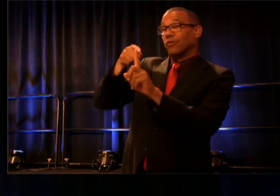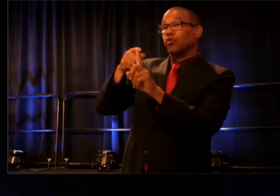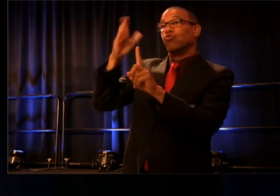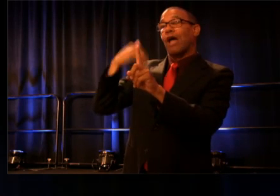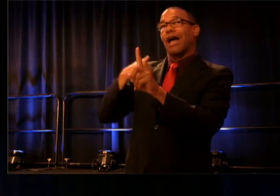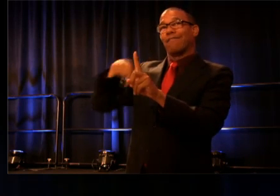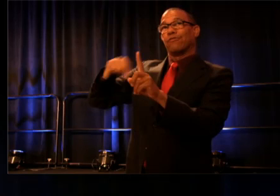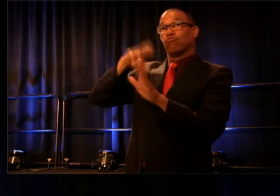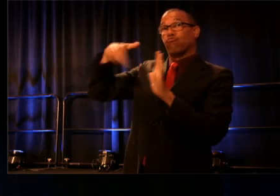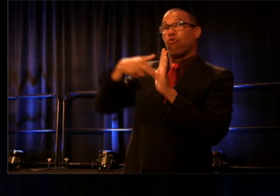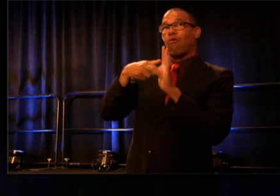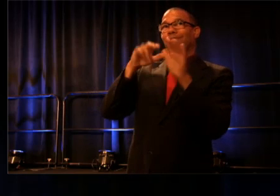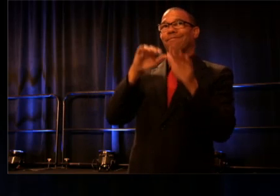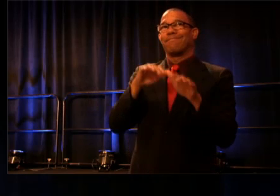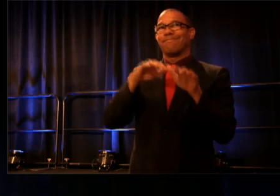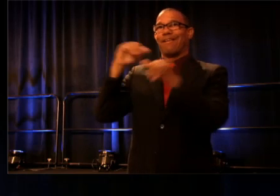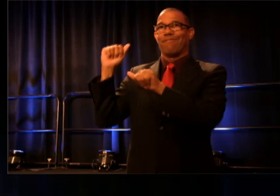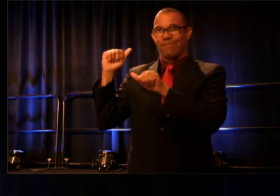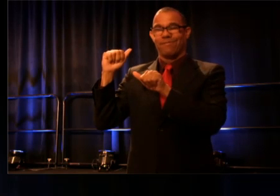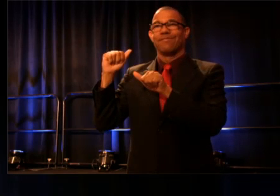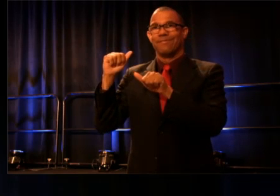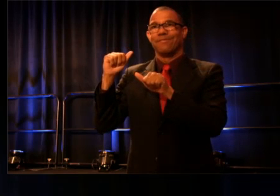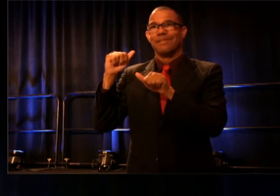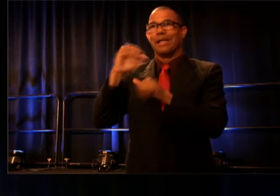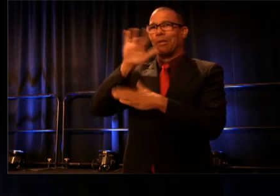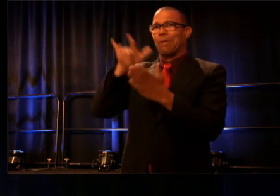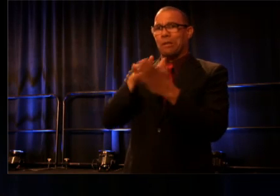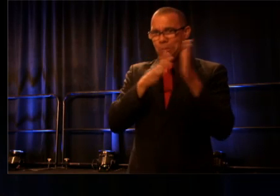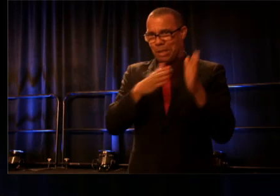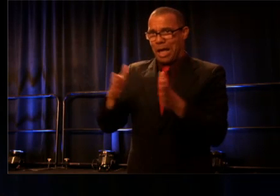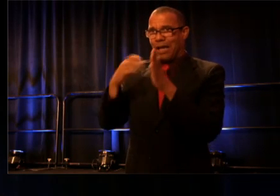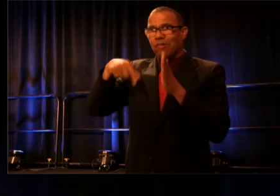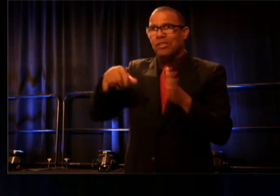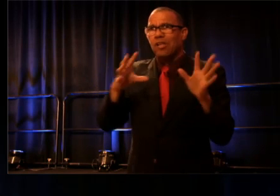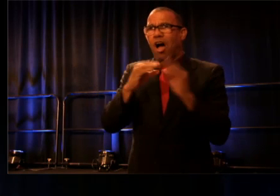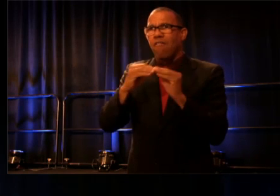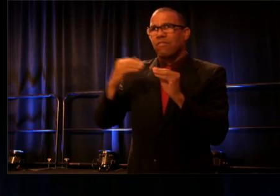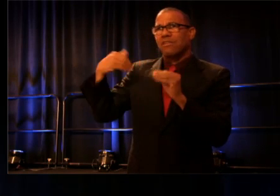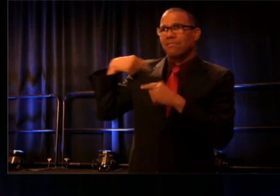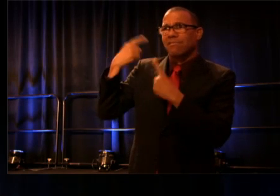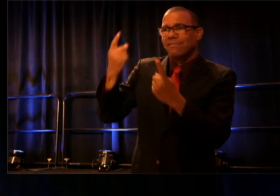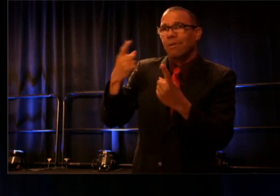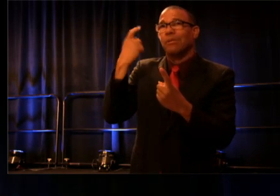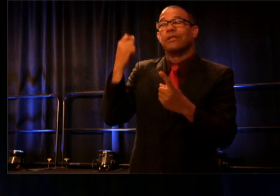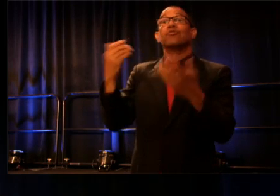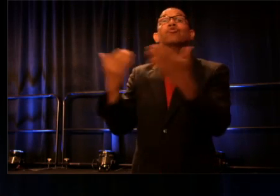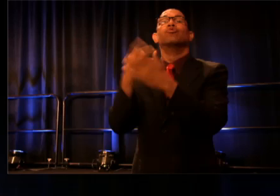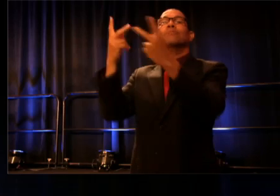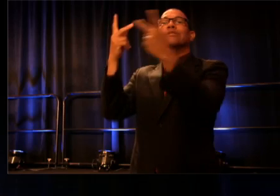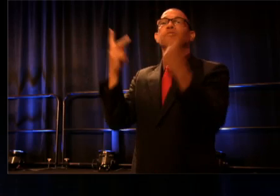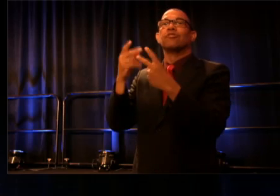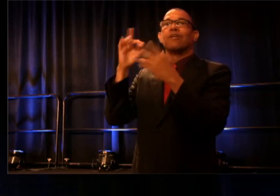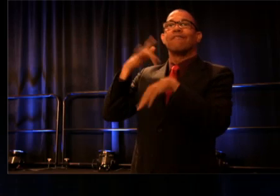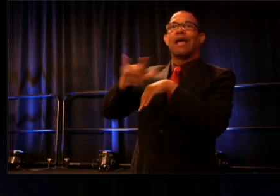left in the midst of the planning process for this conference for an amazing new position in the foundation world.